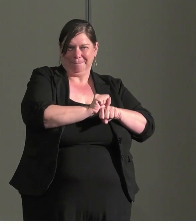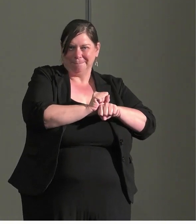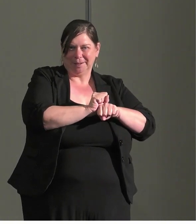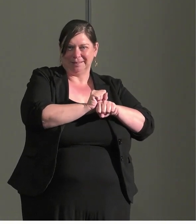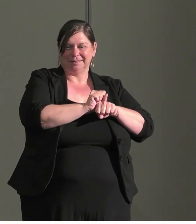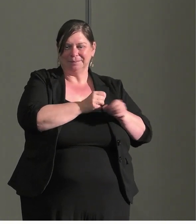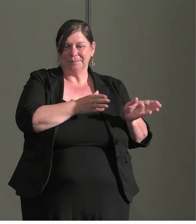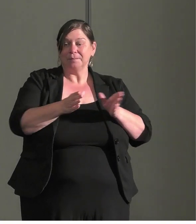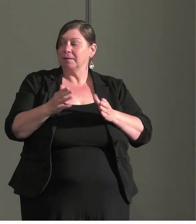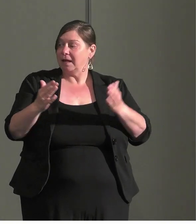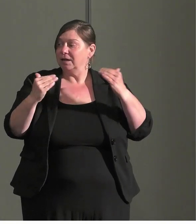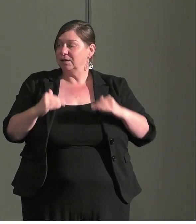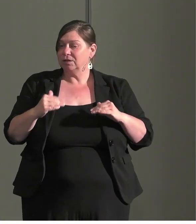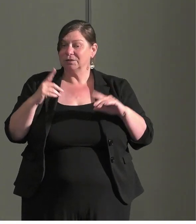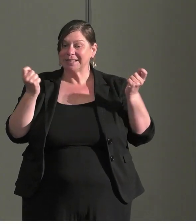Let's go on to celebrate. >> SAMANTHA: Yes.